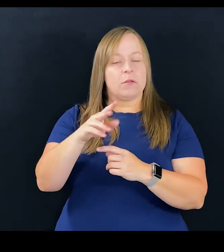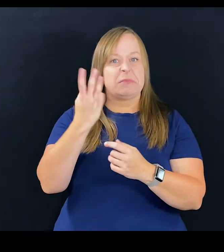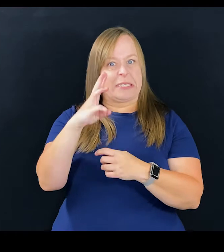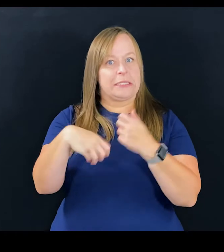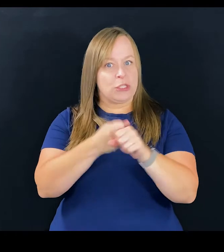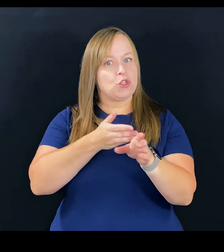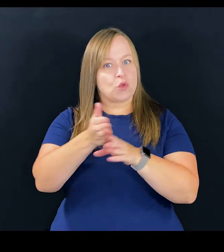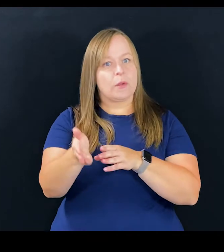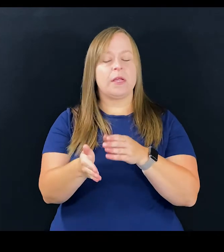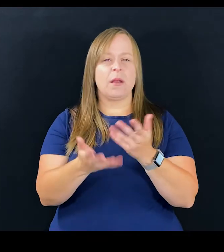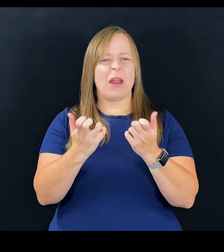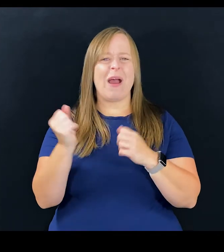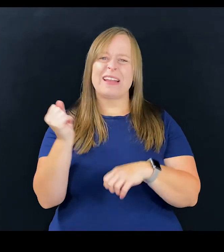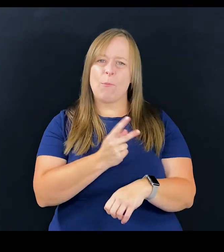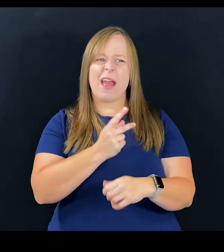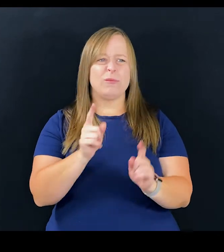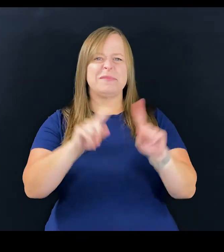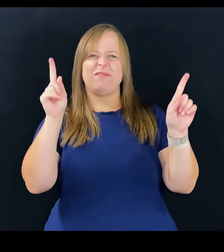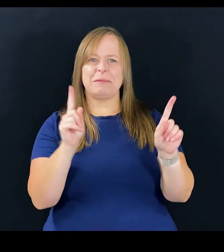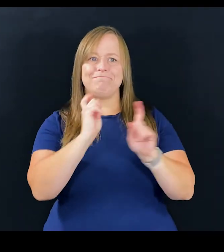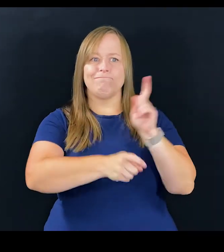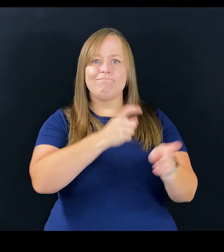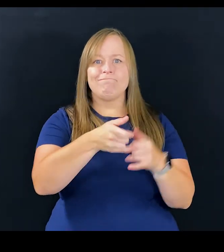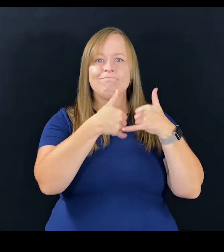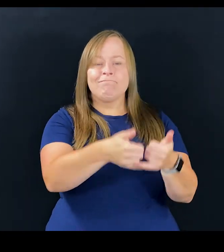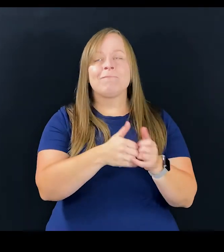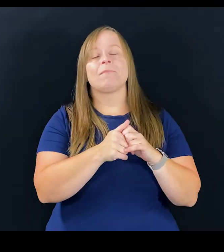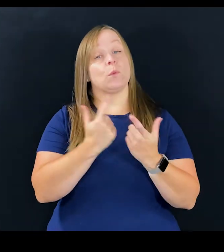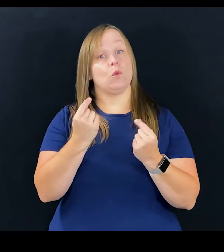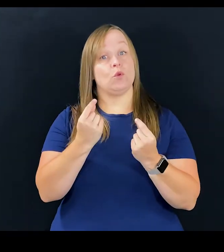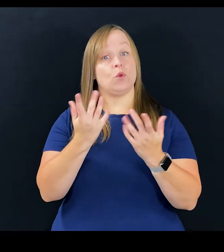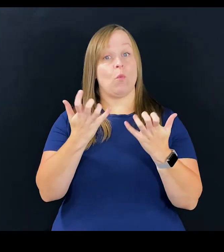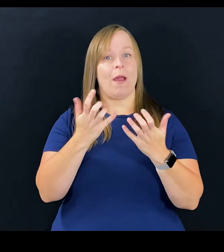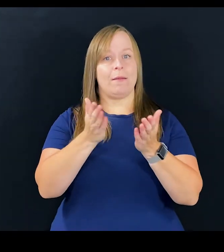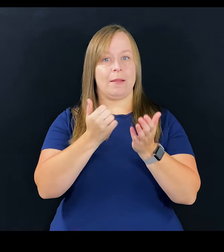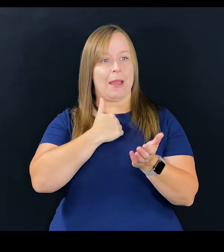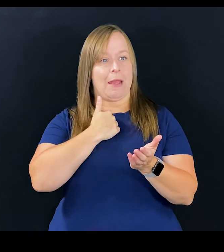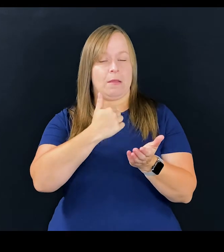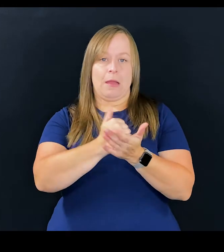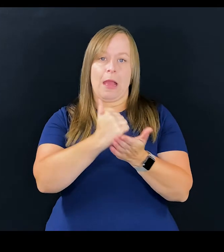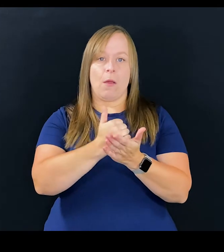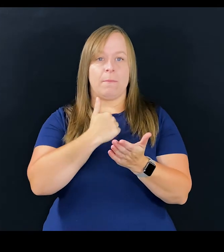had good 16 year career, but wanted to give back. And what I wanted to do was to help myself